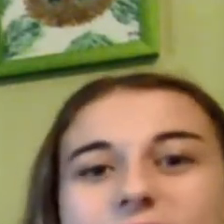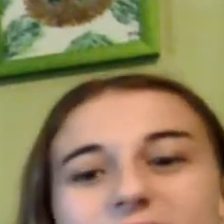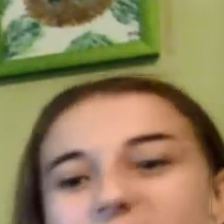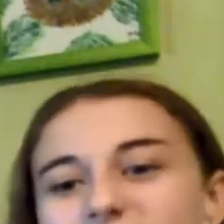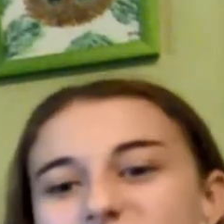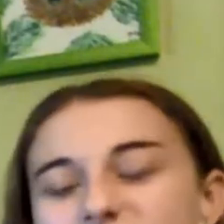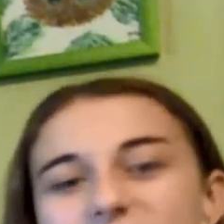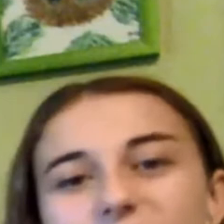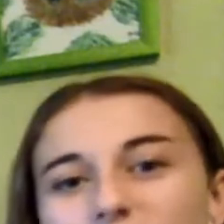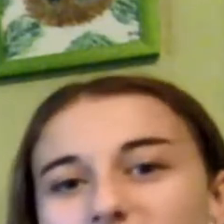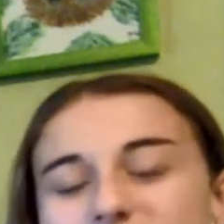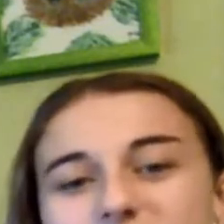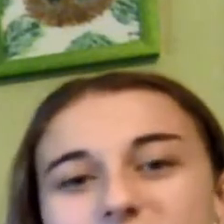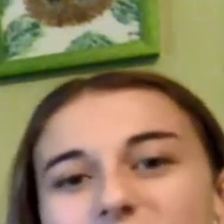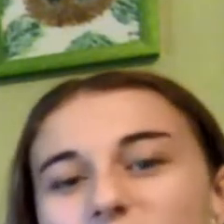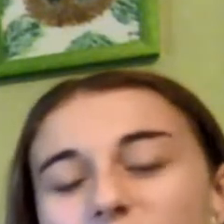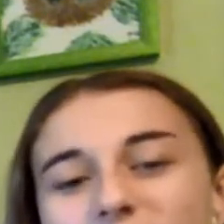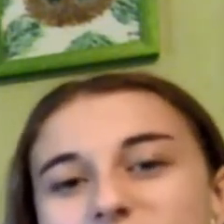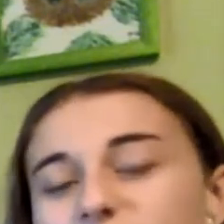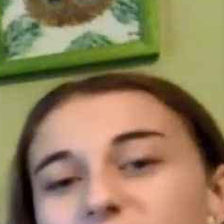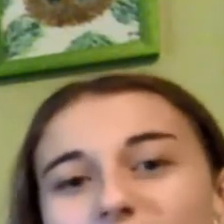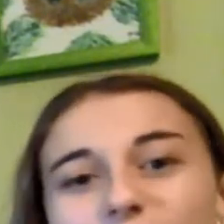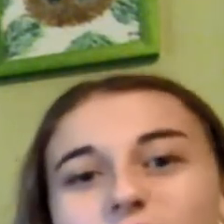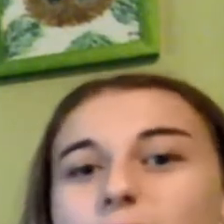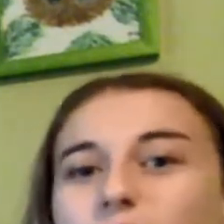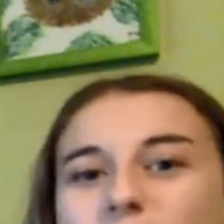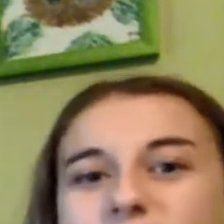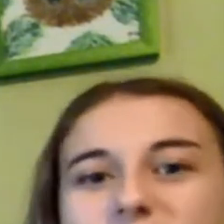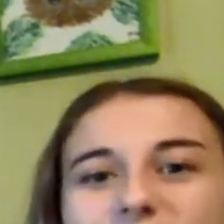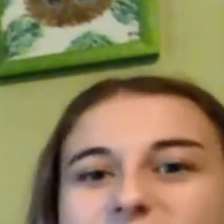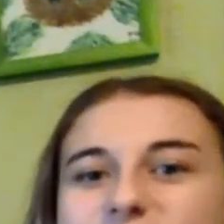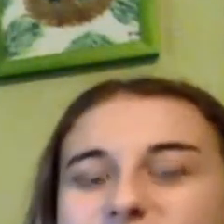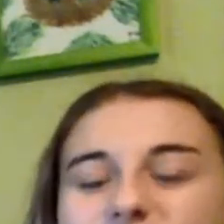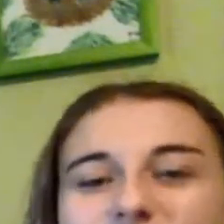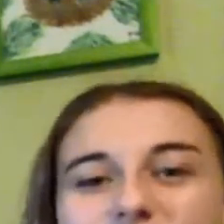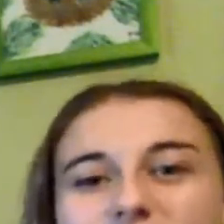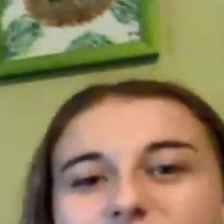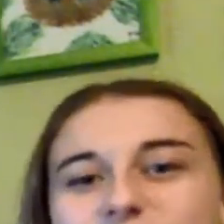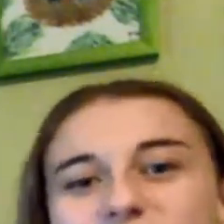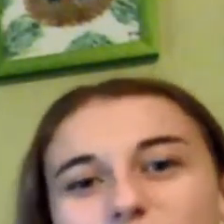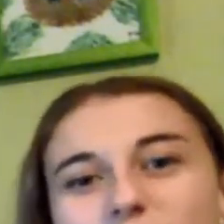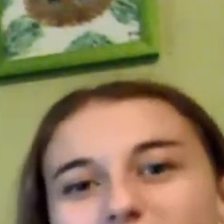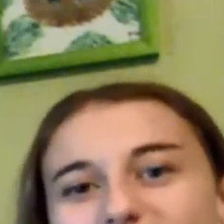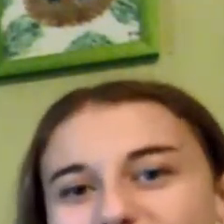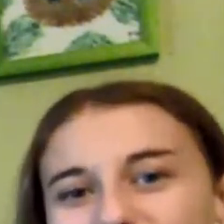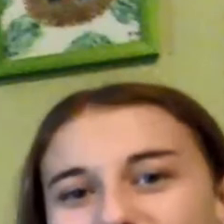eight years you've never once questioned your faith or your morals and i'm just so proud of you